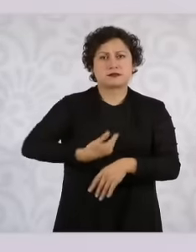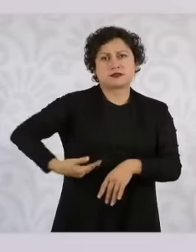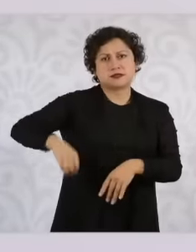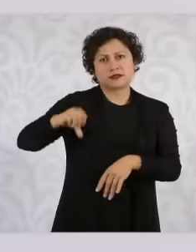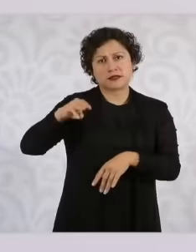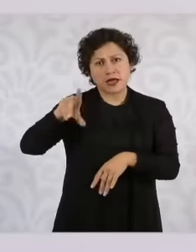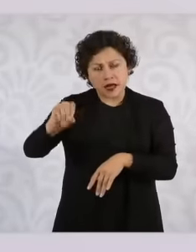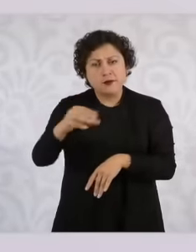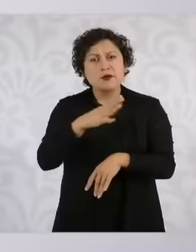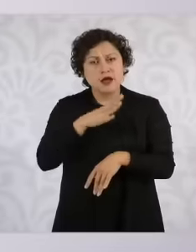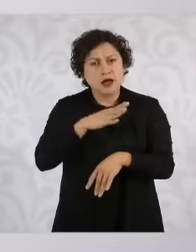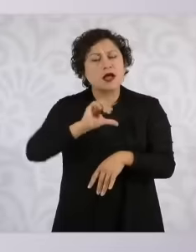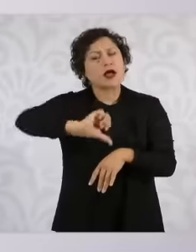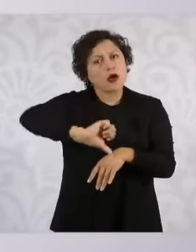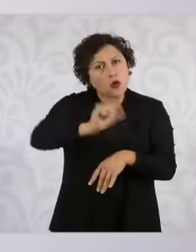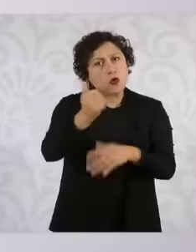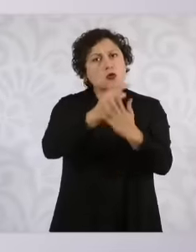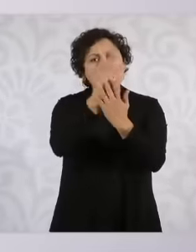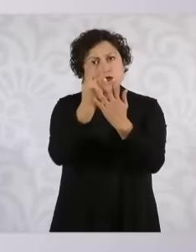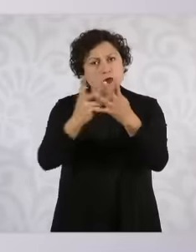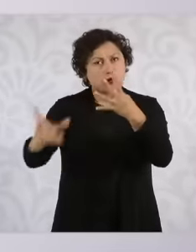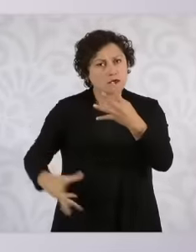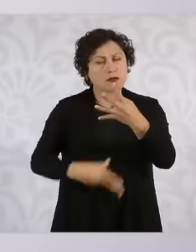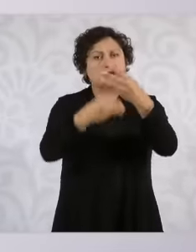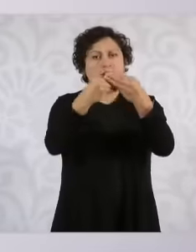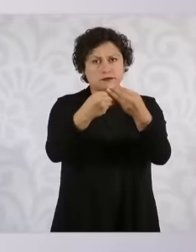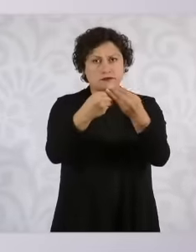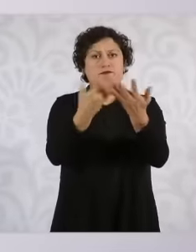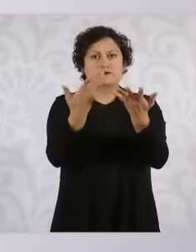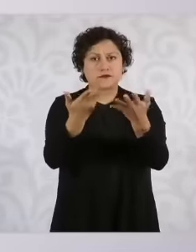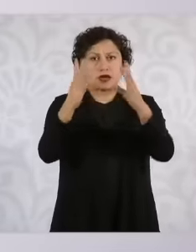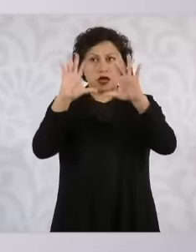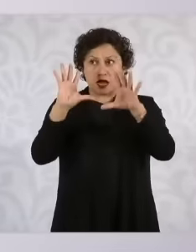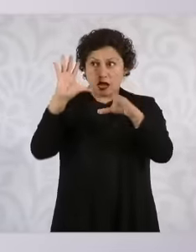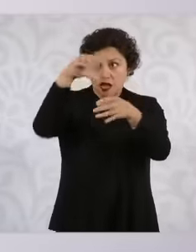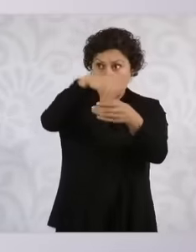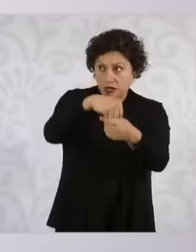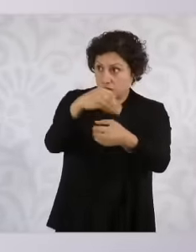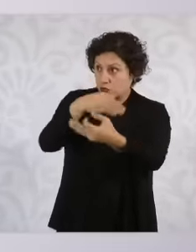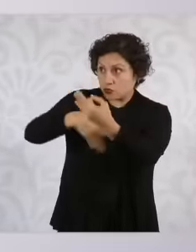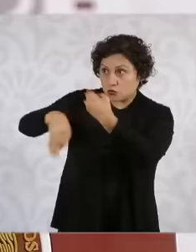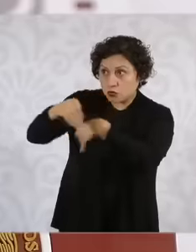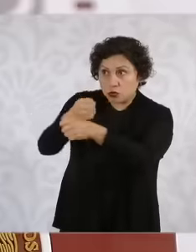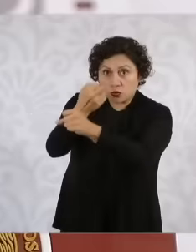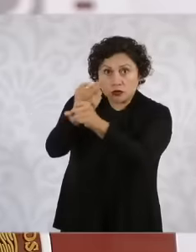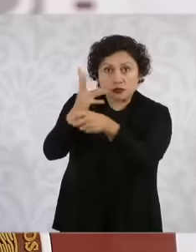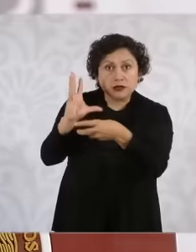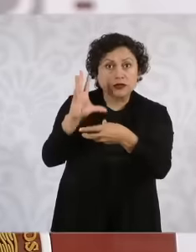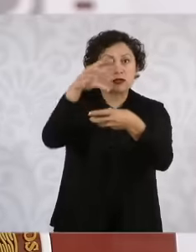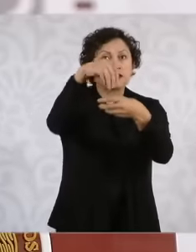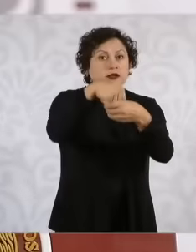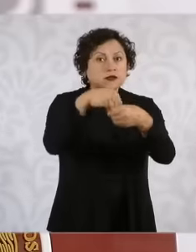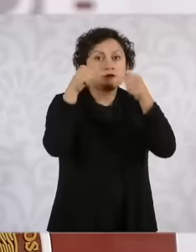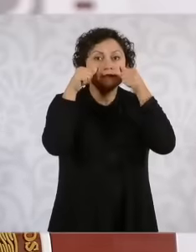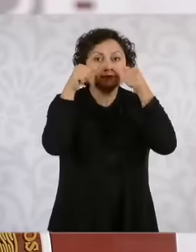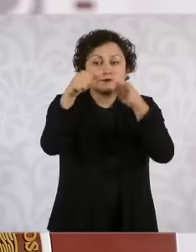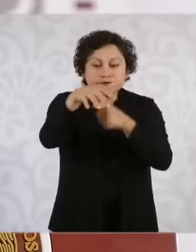comprehensive manner in those areas where we consider that young people They require even more